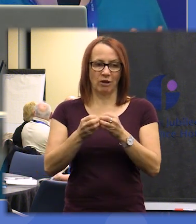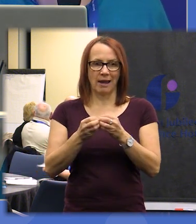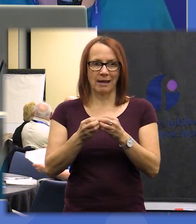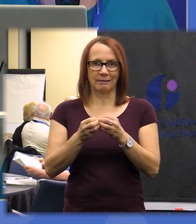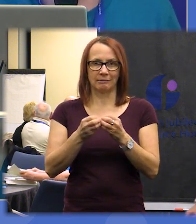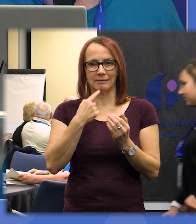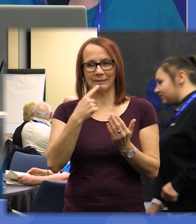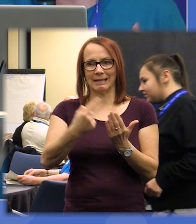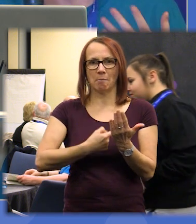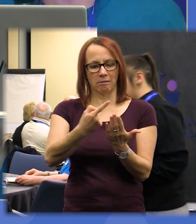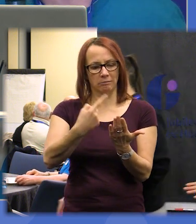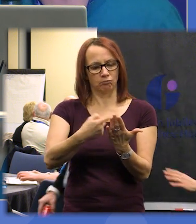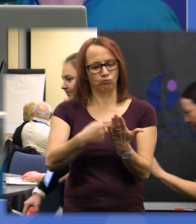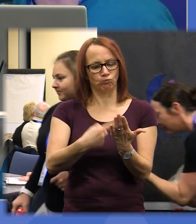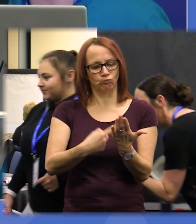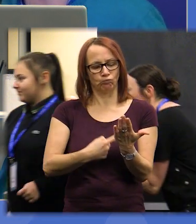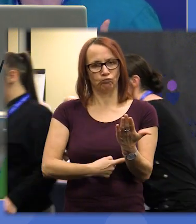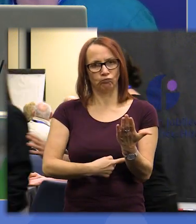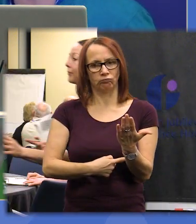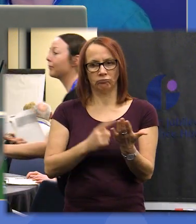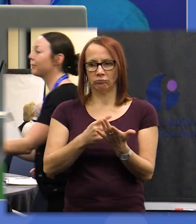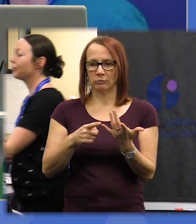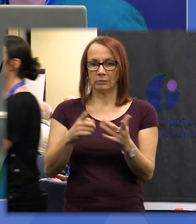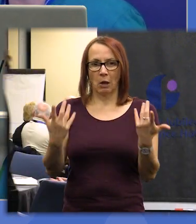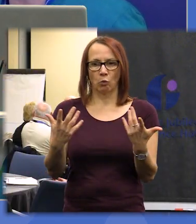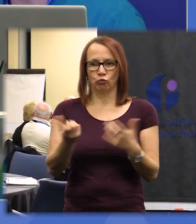statements to help us identify that common ground across the assembly and